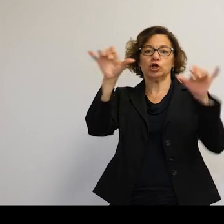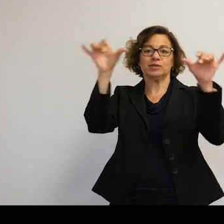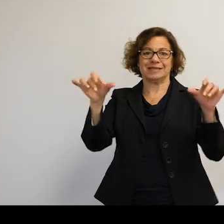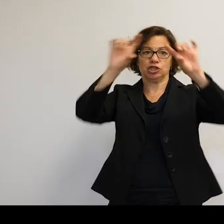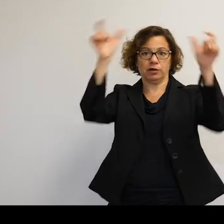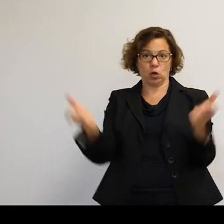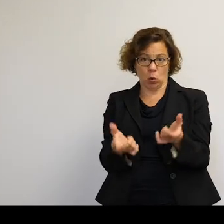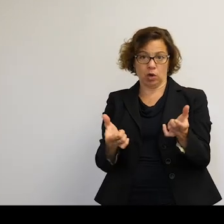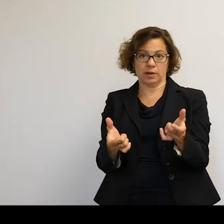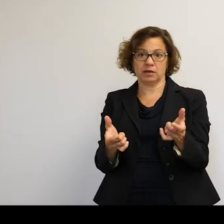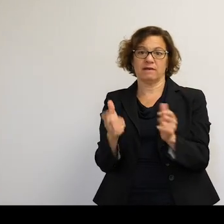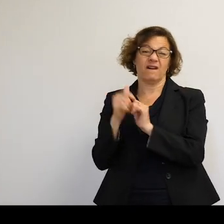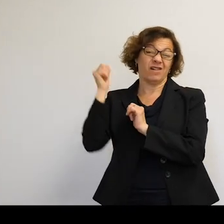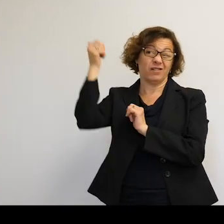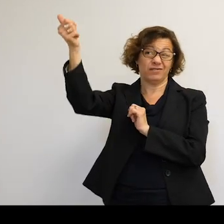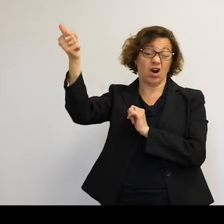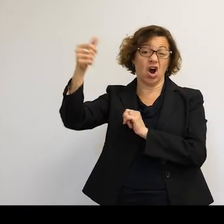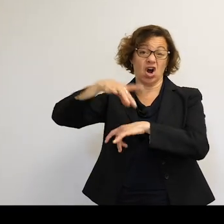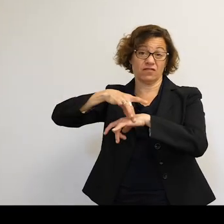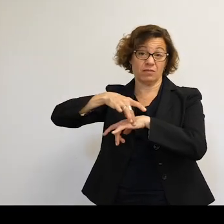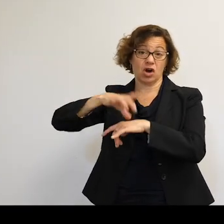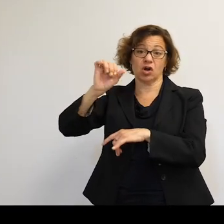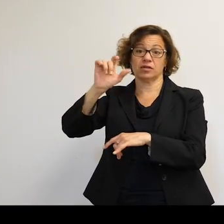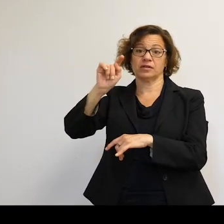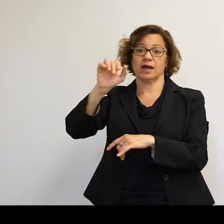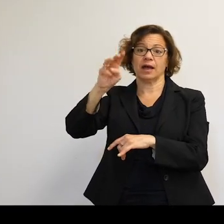is very far and away from the Earth's atmosphere,